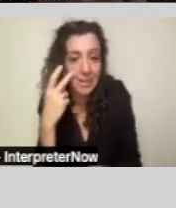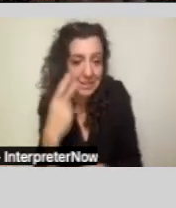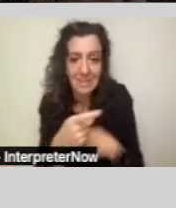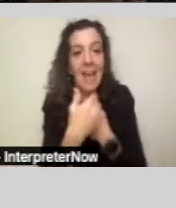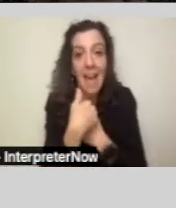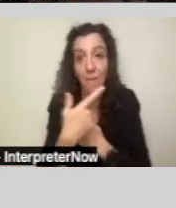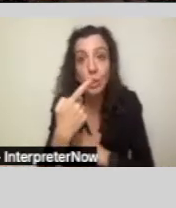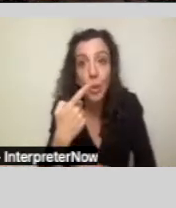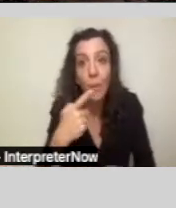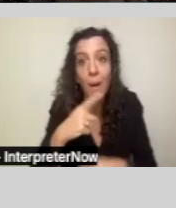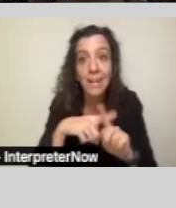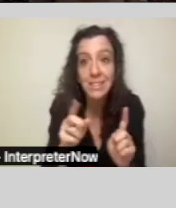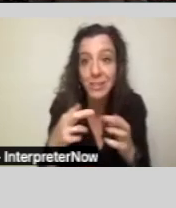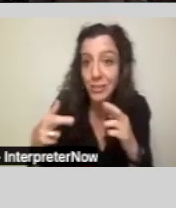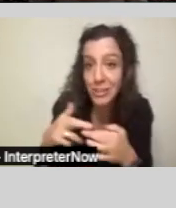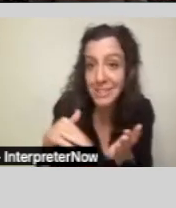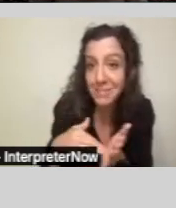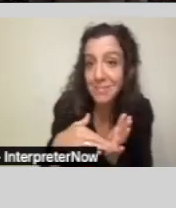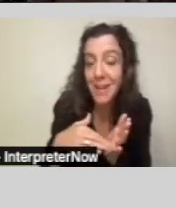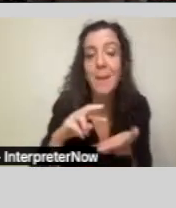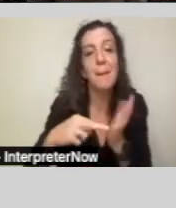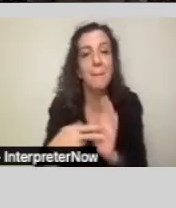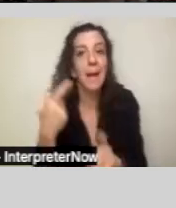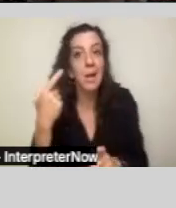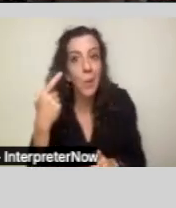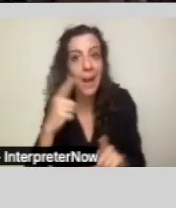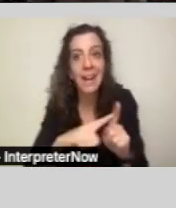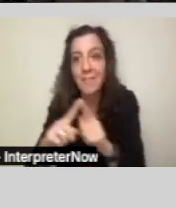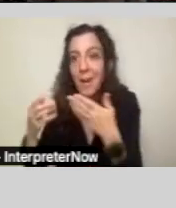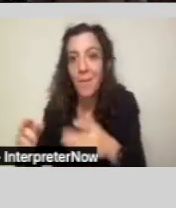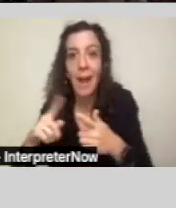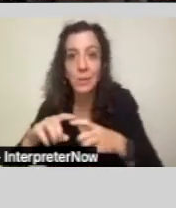centers and that means there are 21 different ways of doing things too.